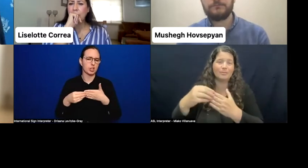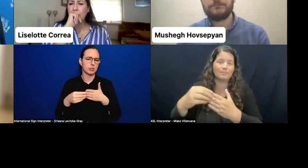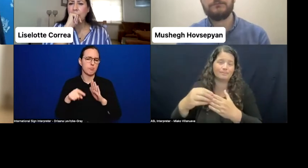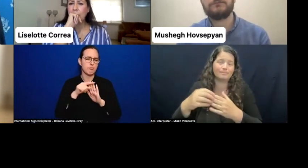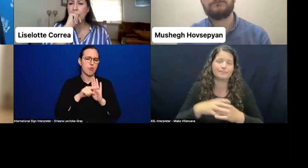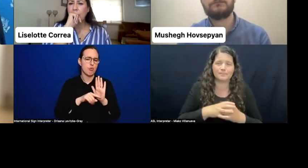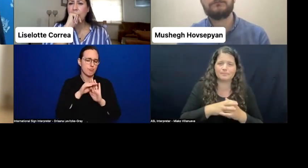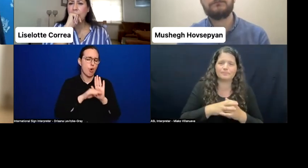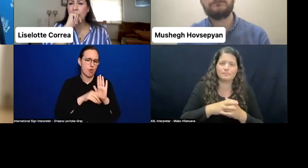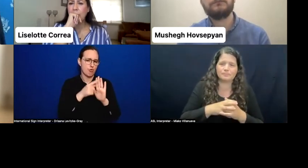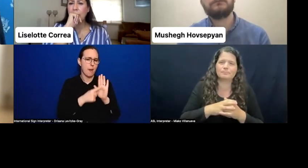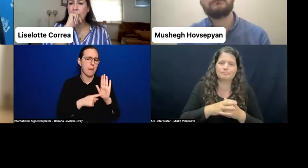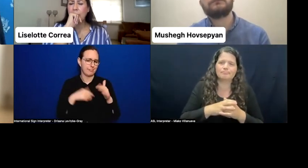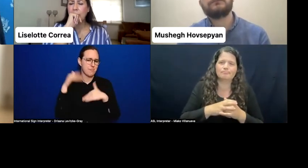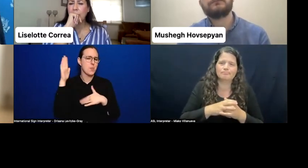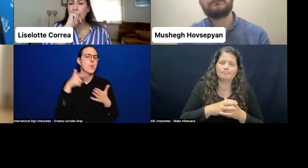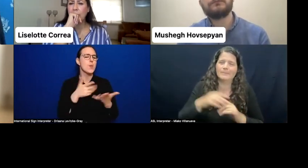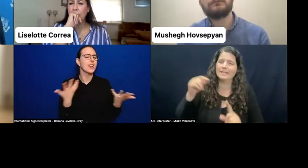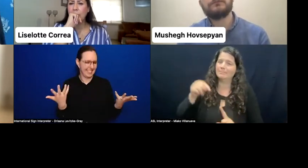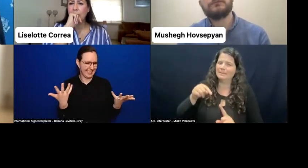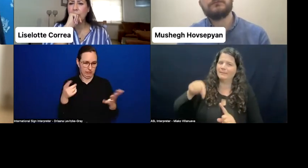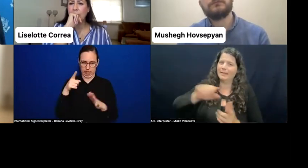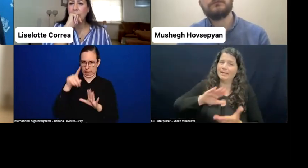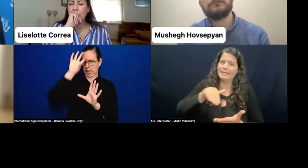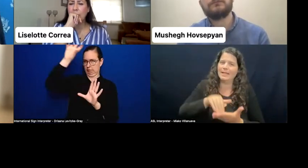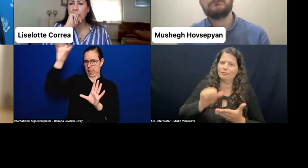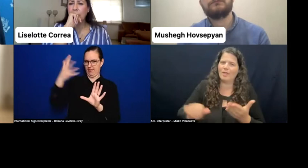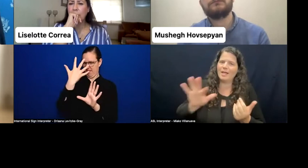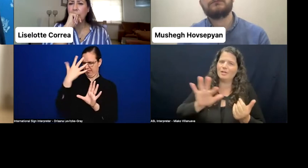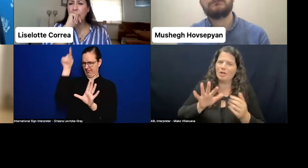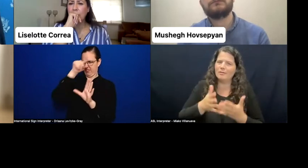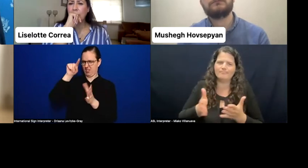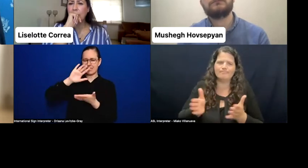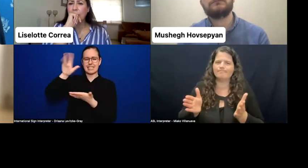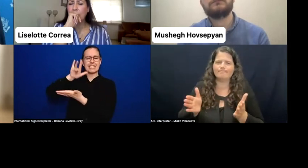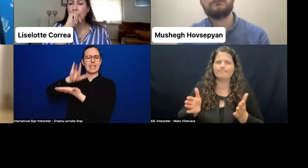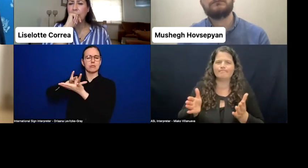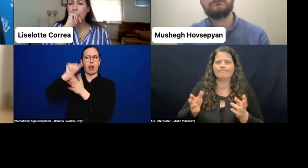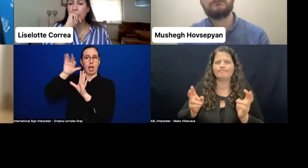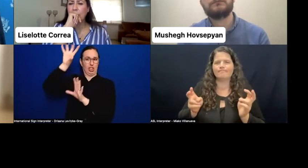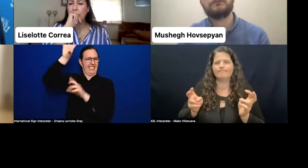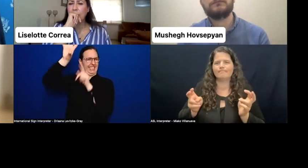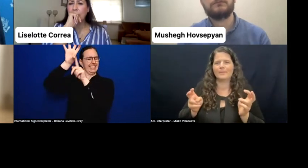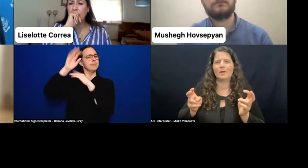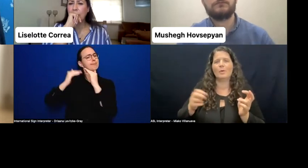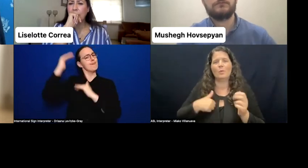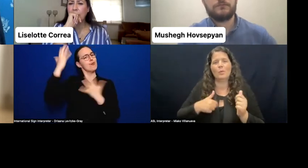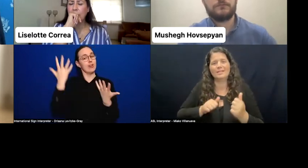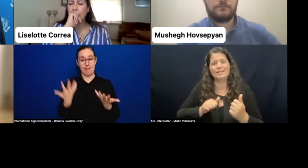that we still face the legacy of the former Soviet Union system.